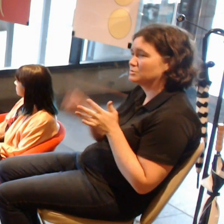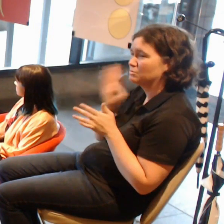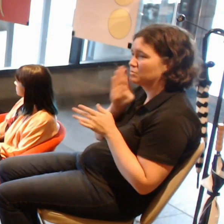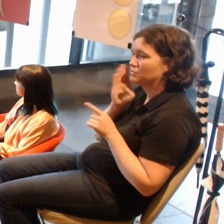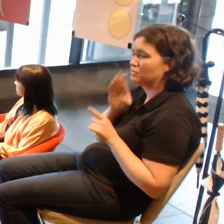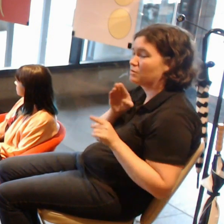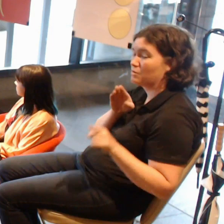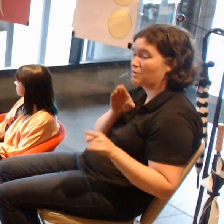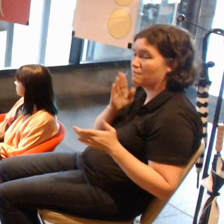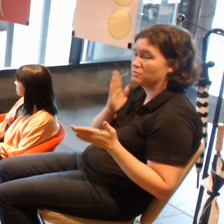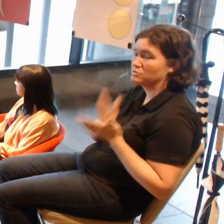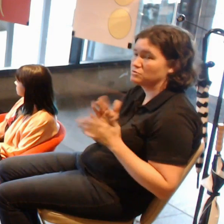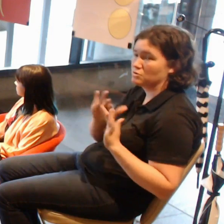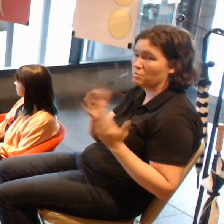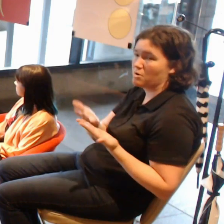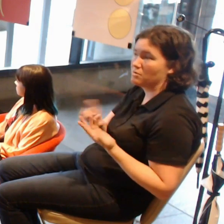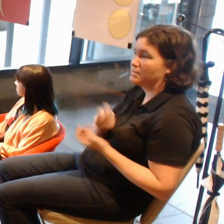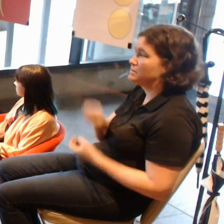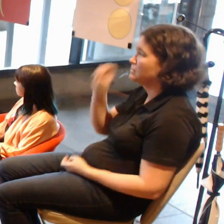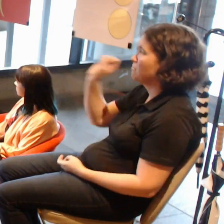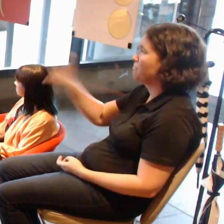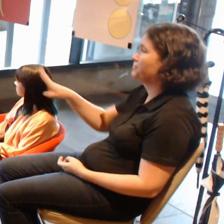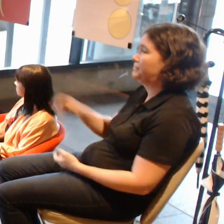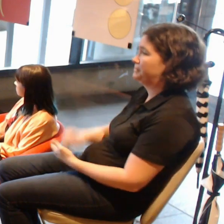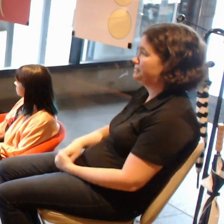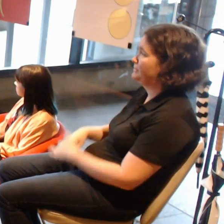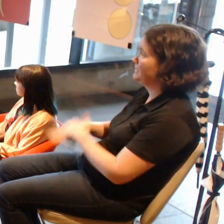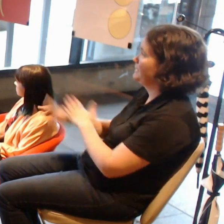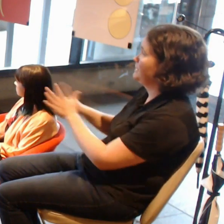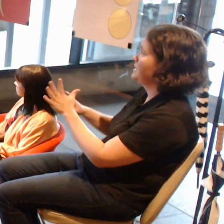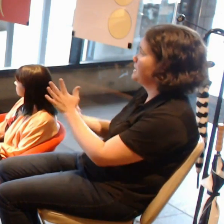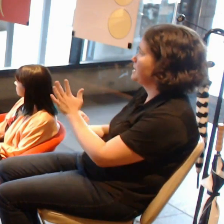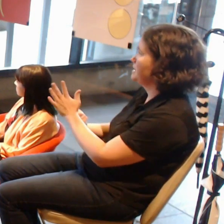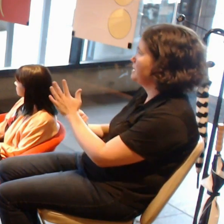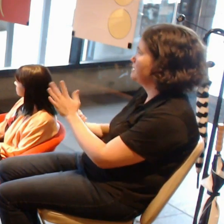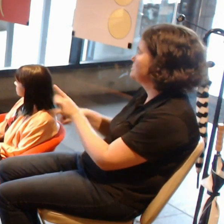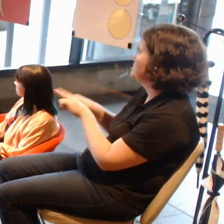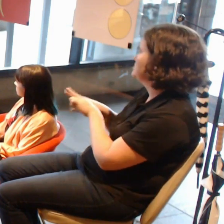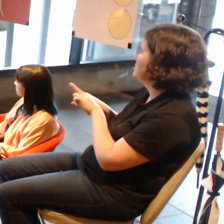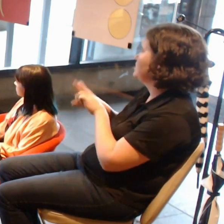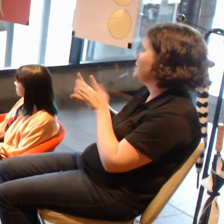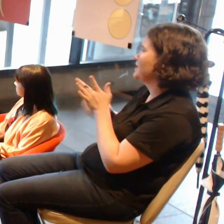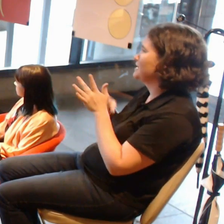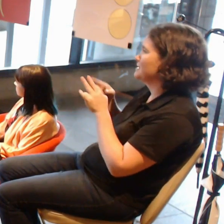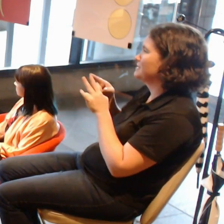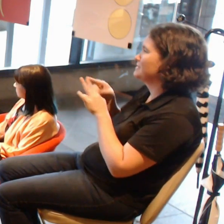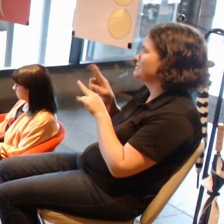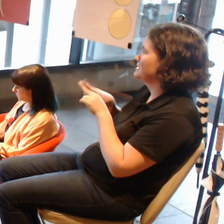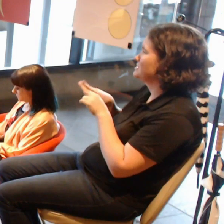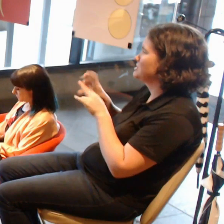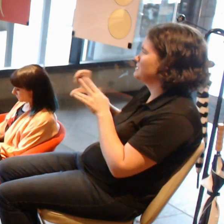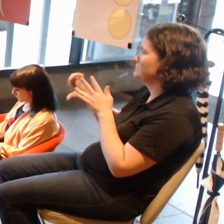and just plonk it into AR, sort of like the Jeff Koons Snapchat.